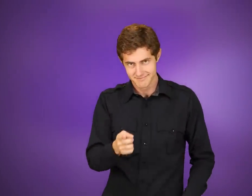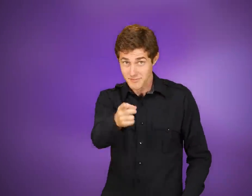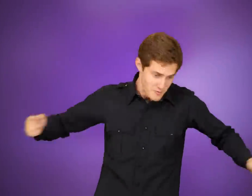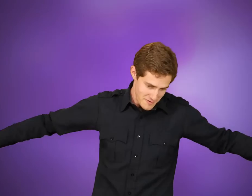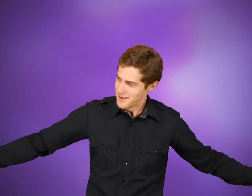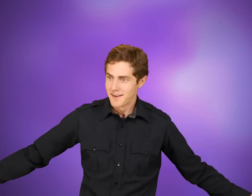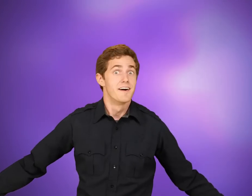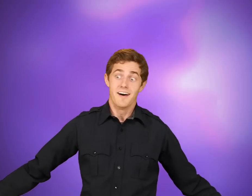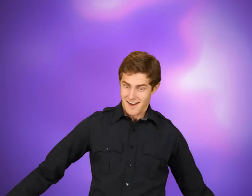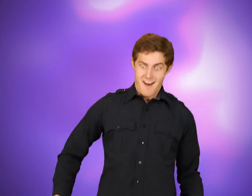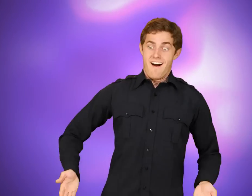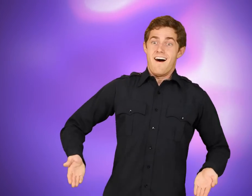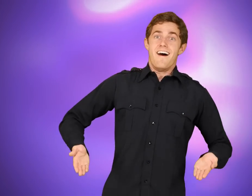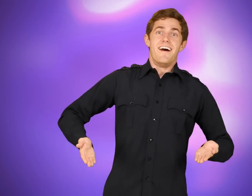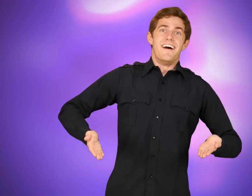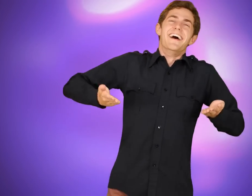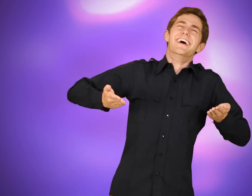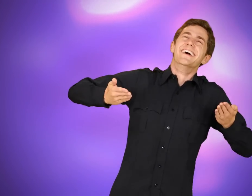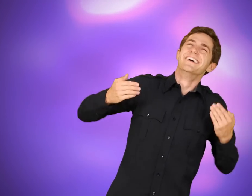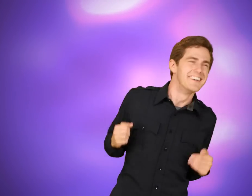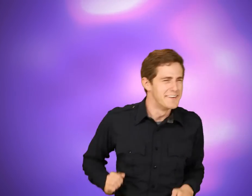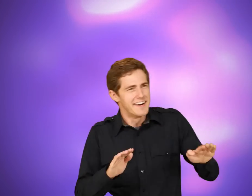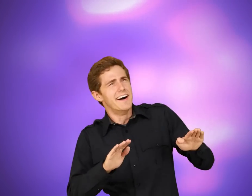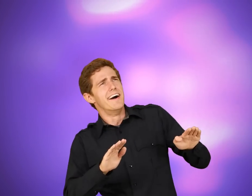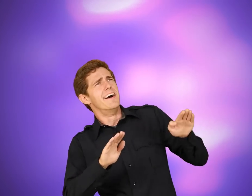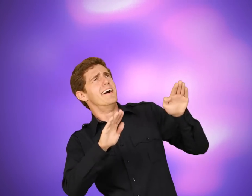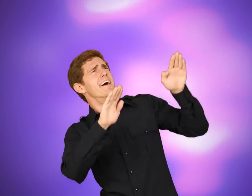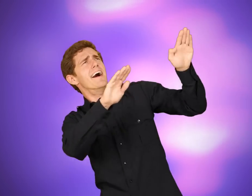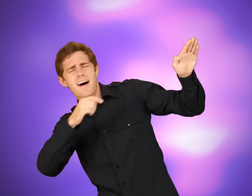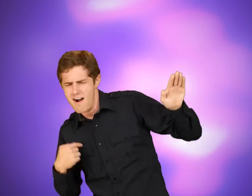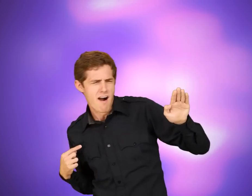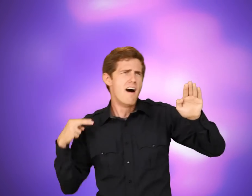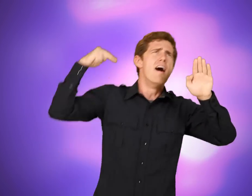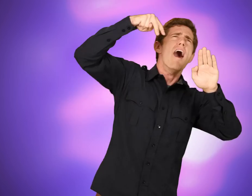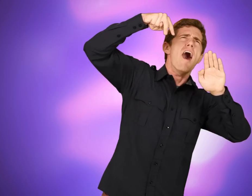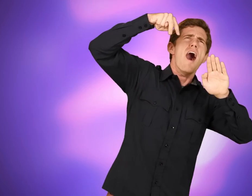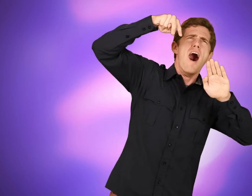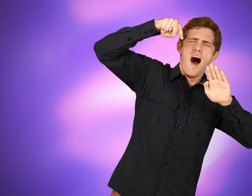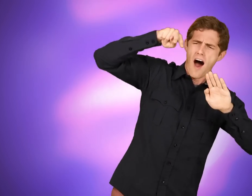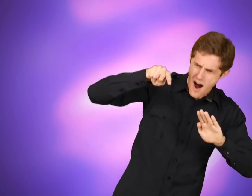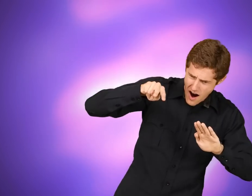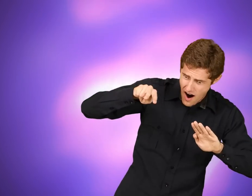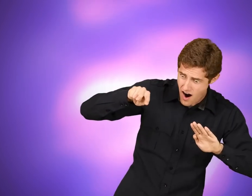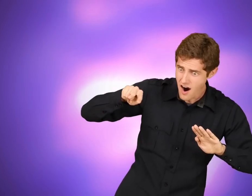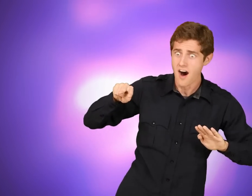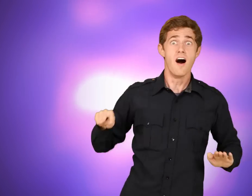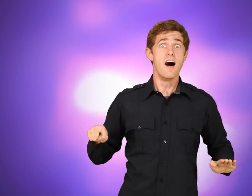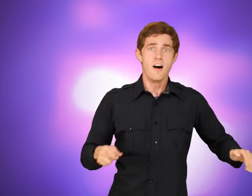You raise me up, so I can stand on mountains; YOU LIFT-ME, MOUNTAIN [CL: CLIMB, STAND]